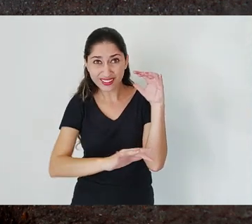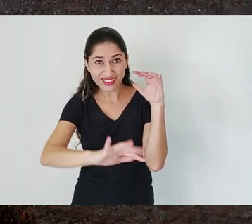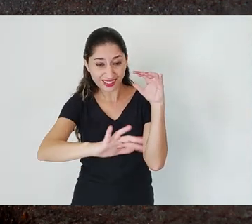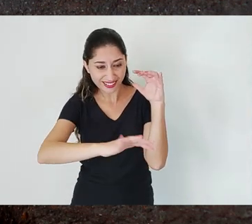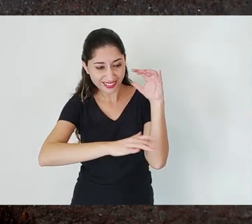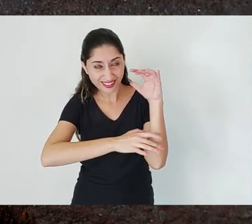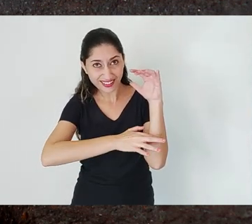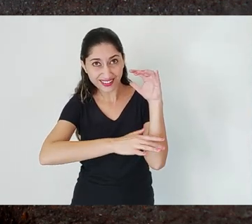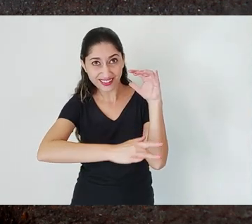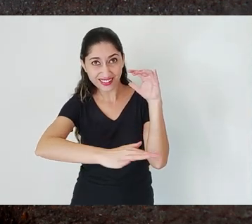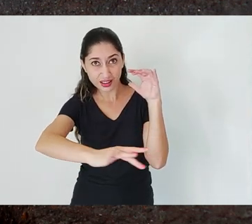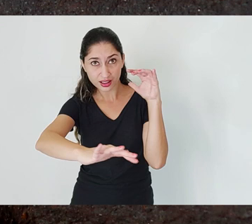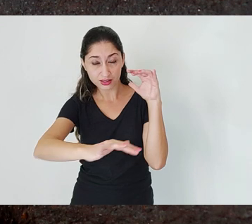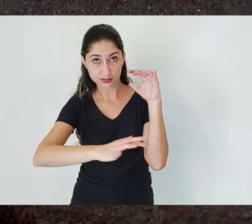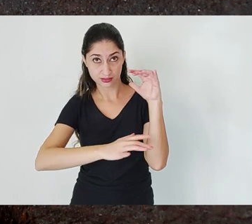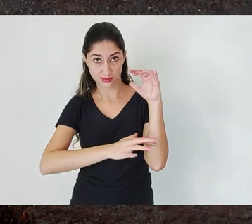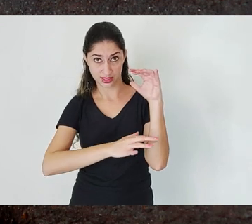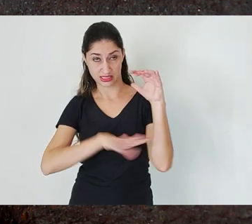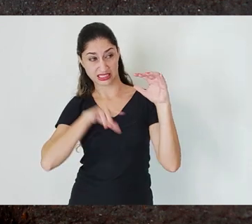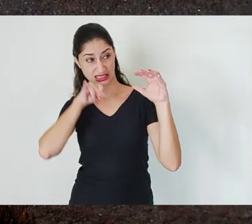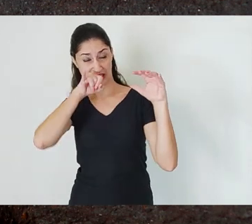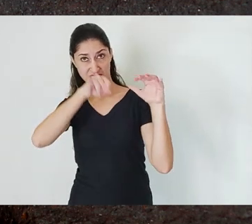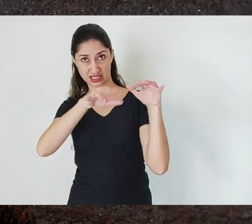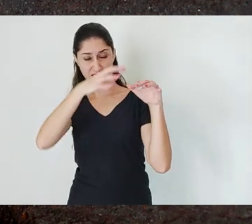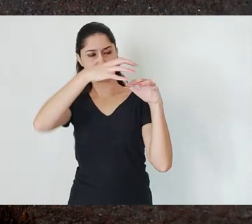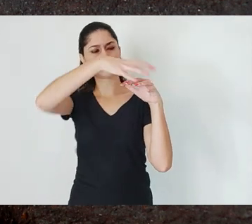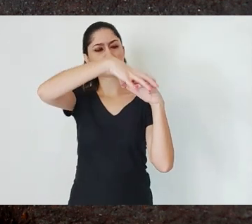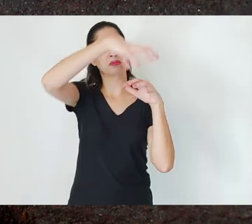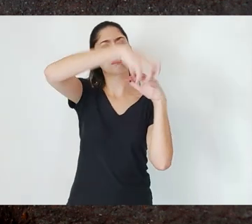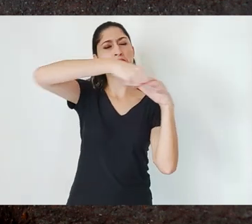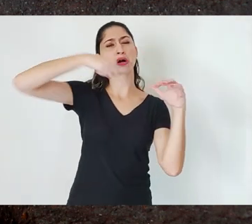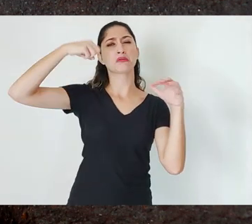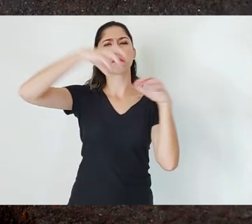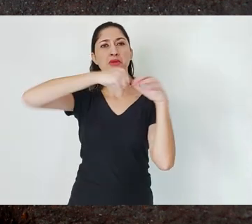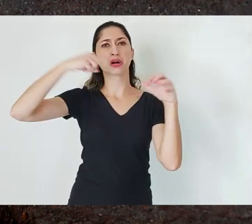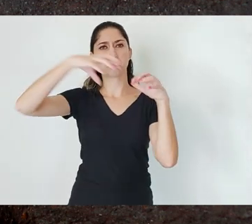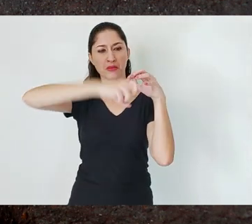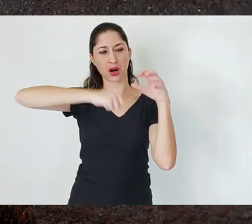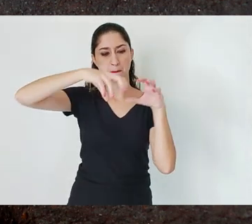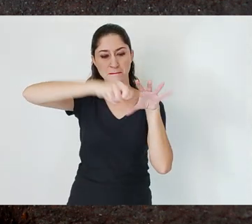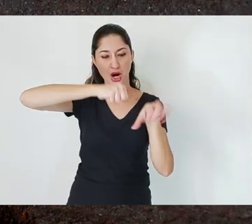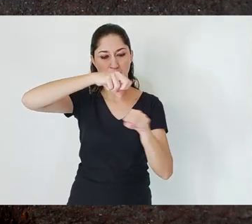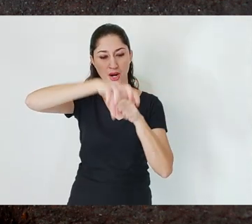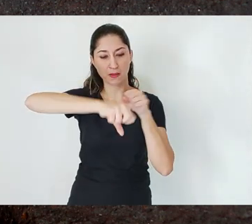As this space is mined, it will be irreversibly destroyed. And the aquifer storage